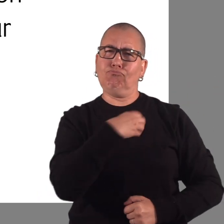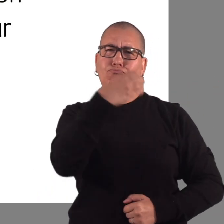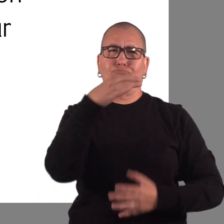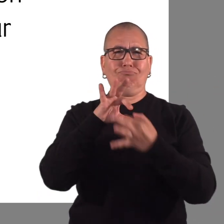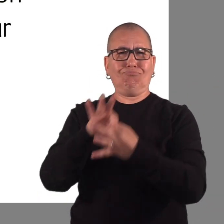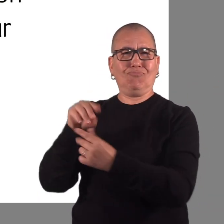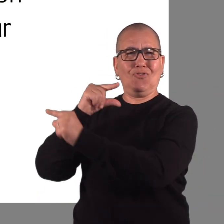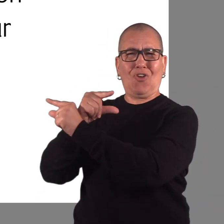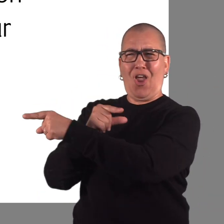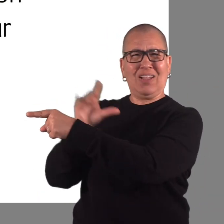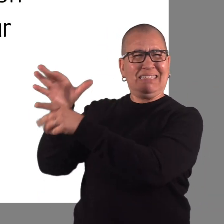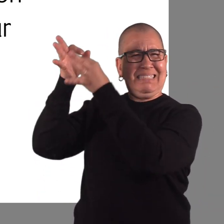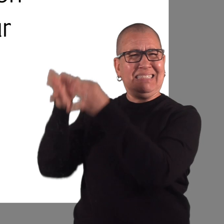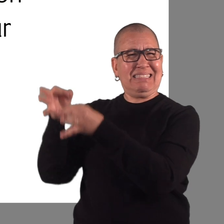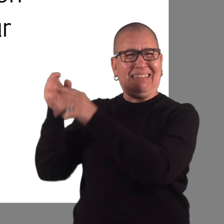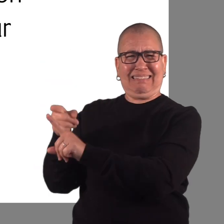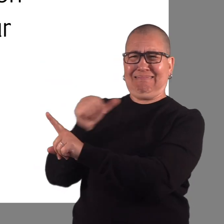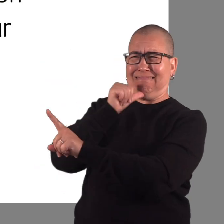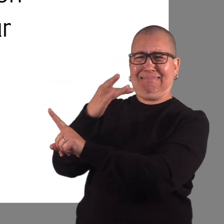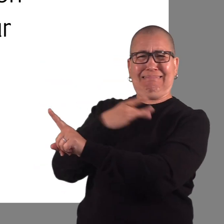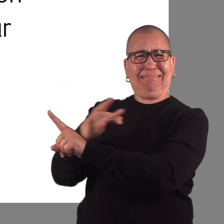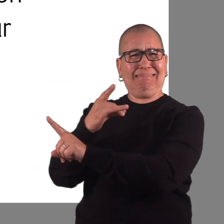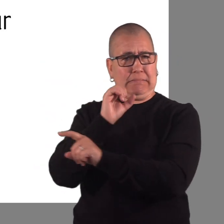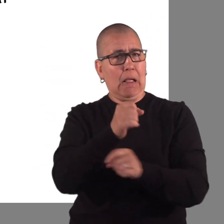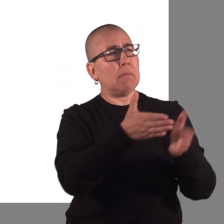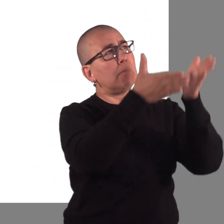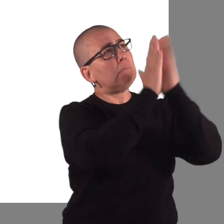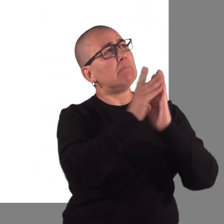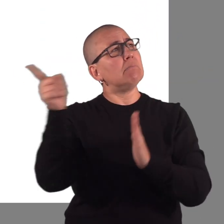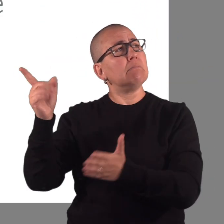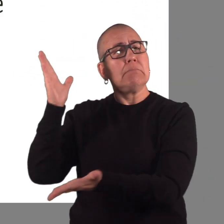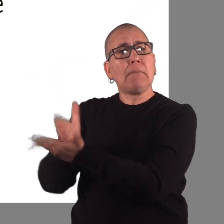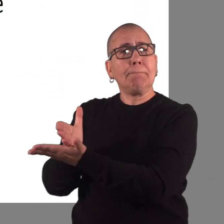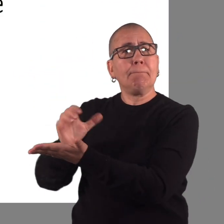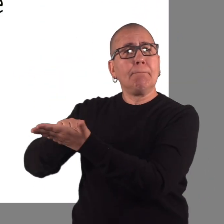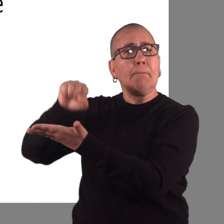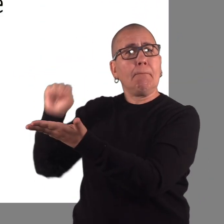guardian’s decisions, to request restrictions be removed,